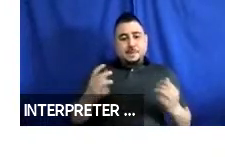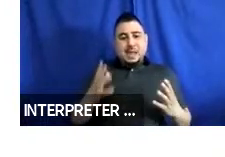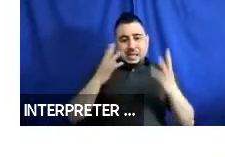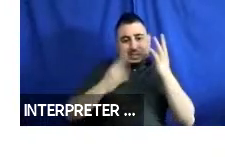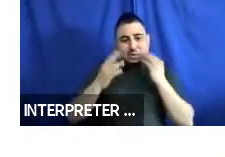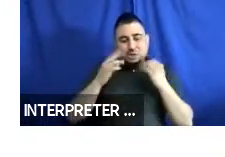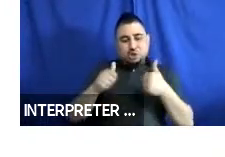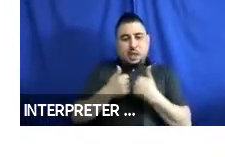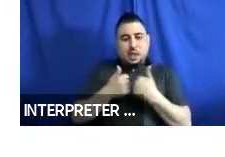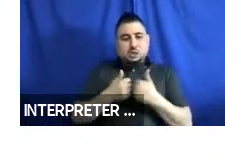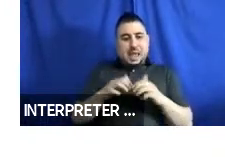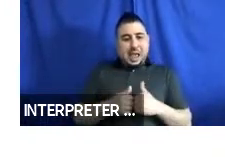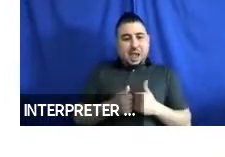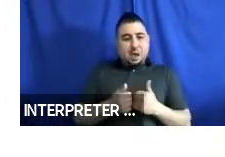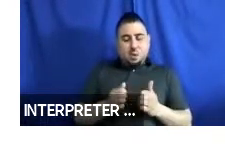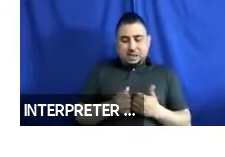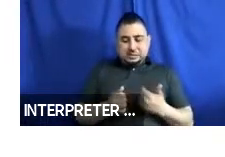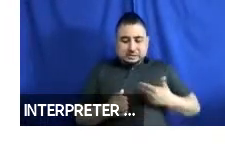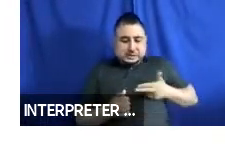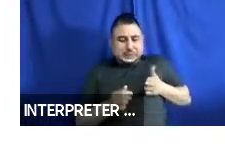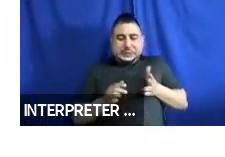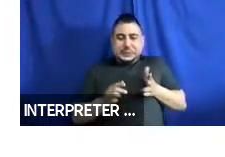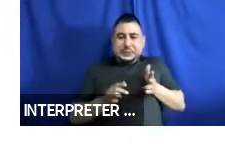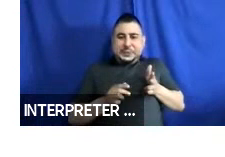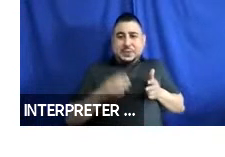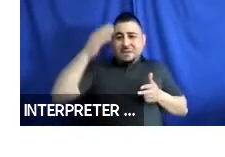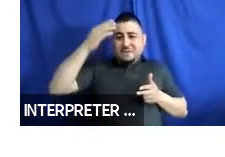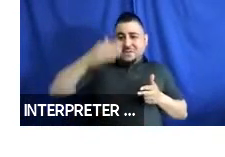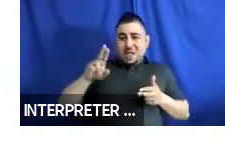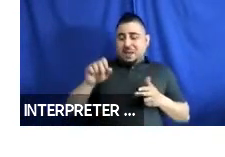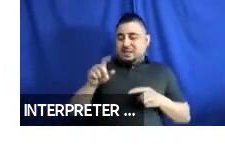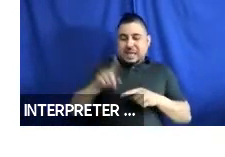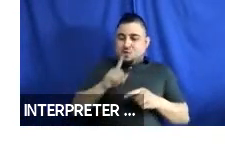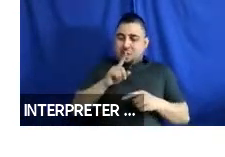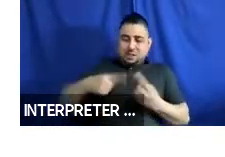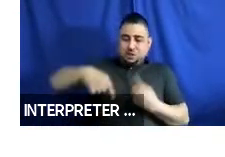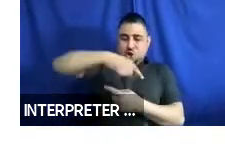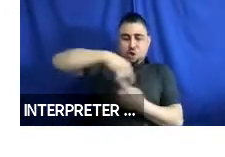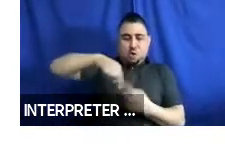challenges with the narrow turning space near the front of the bus, particularly in layout